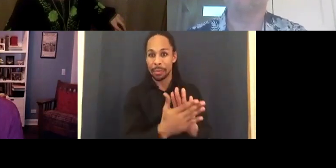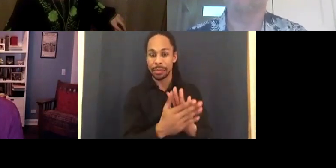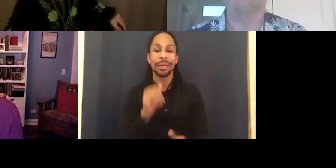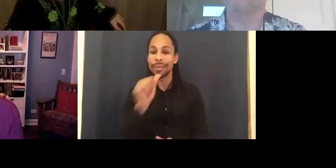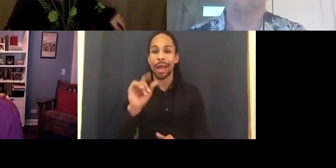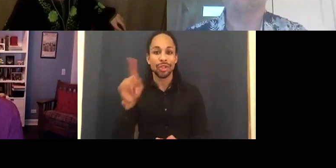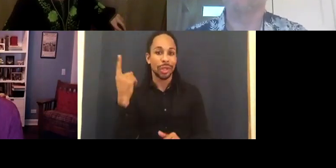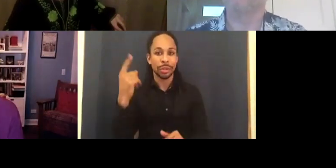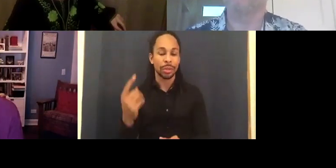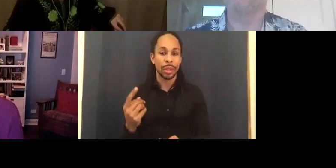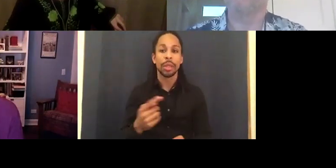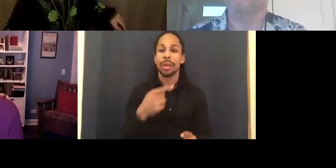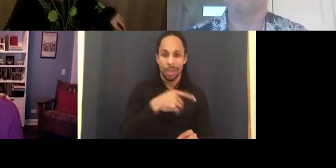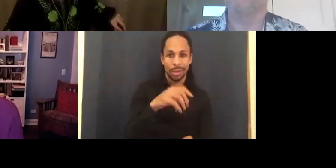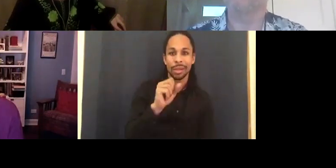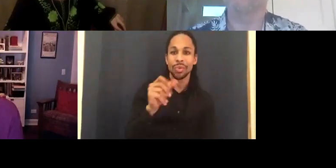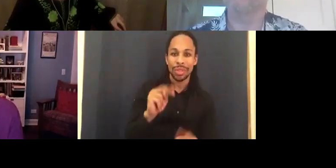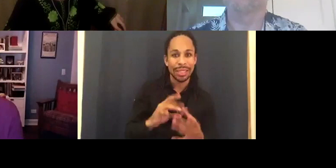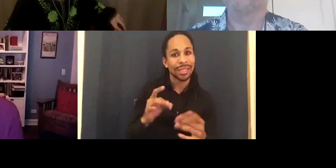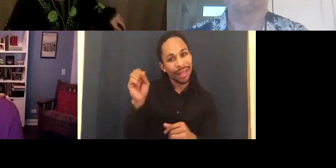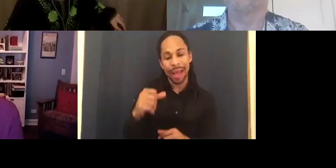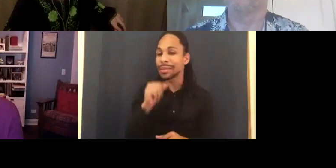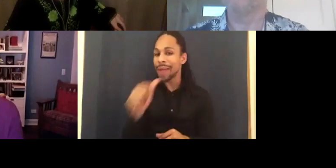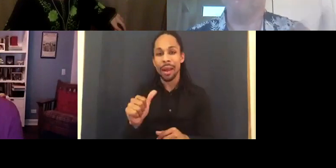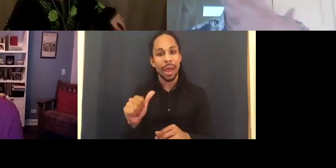Like a tool. An instrument for something else.